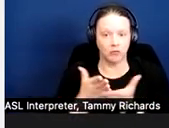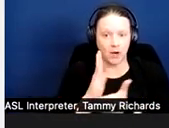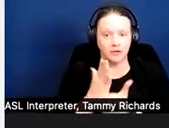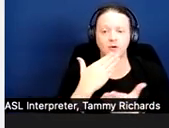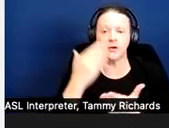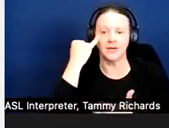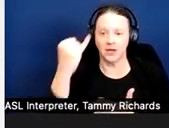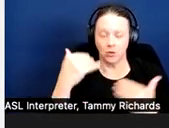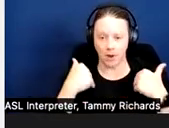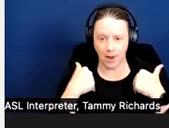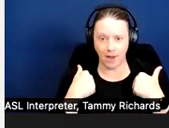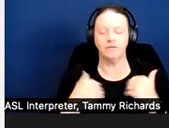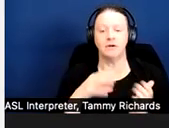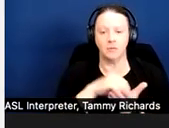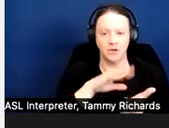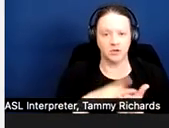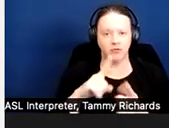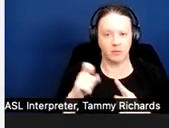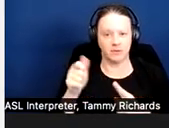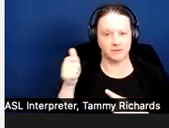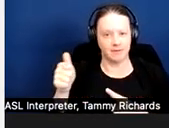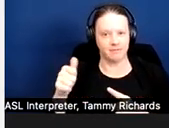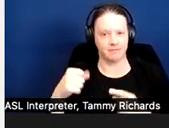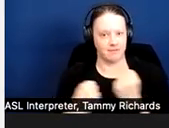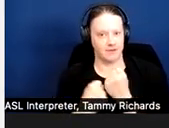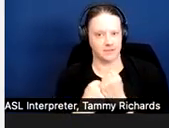from a self-advocacy standpoint.